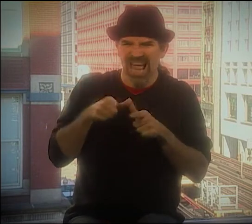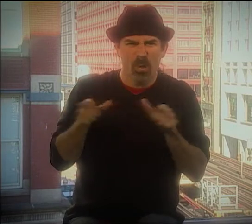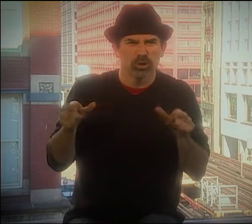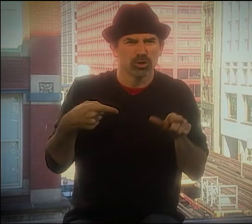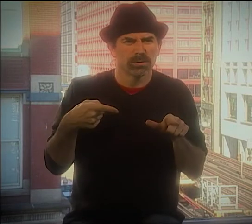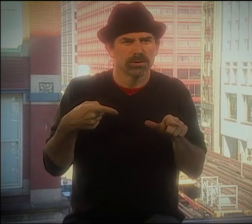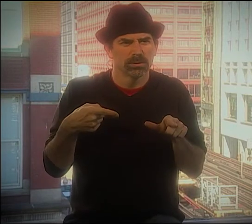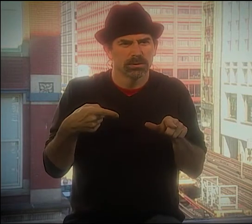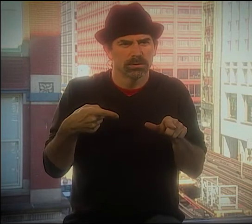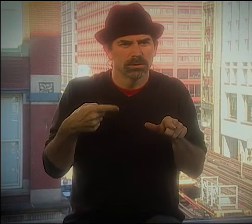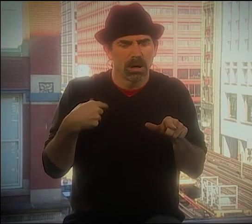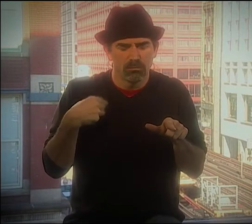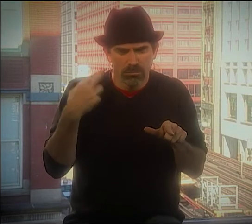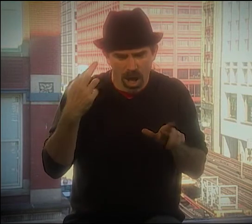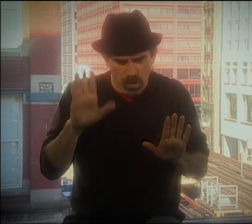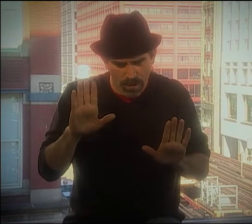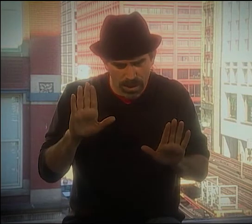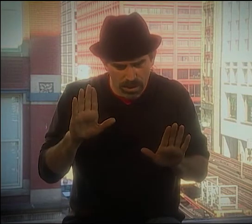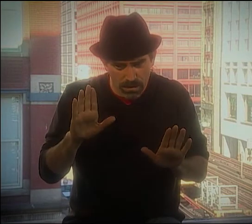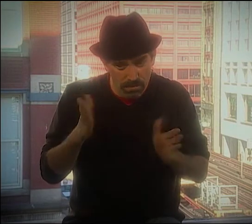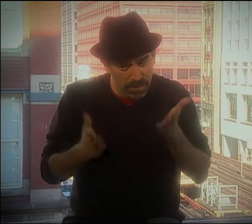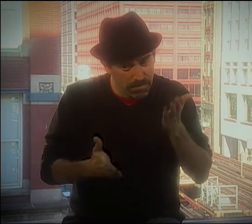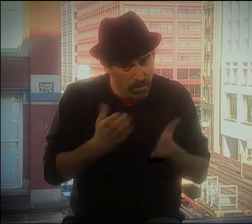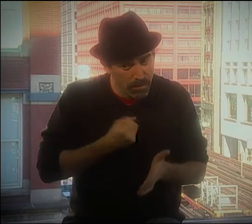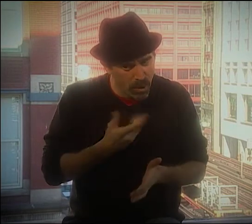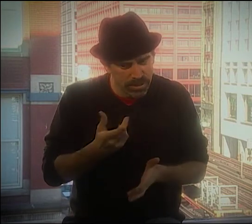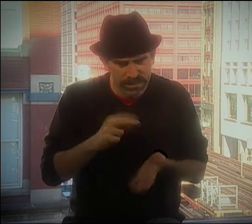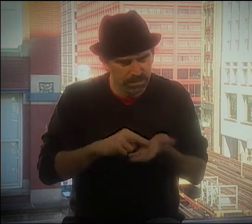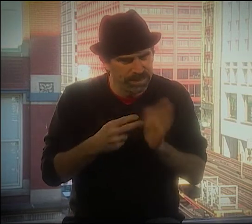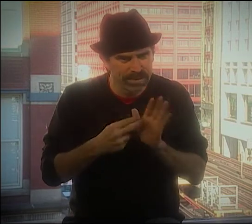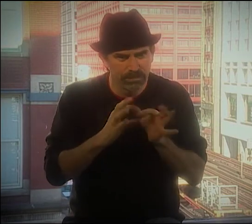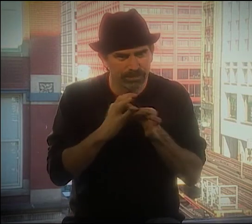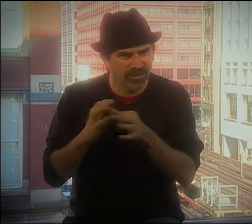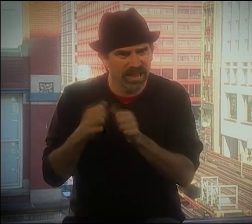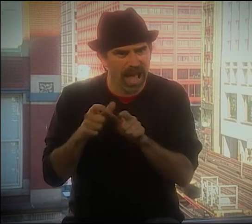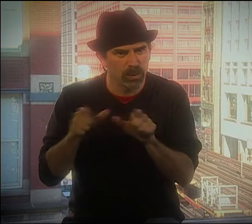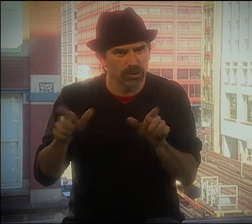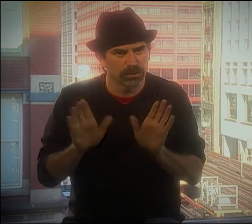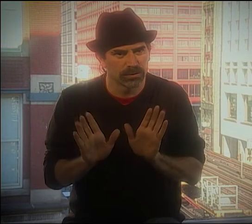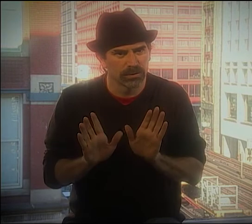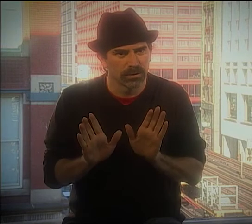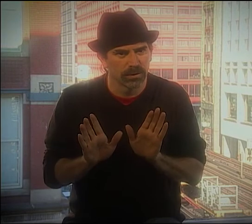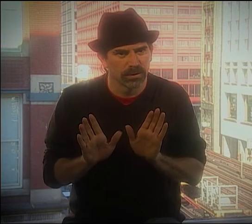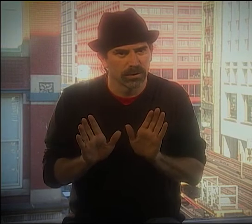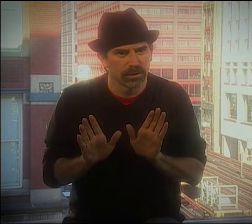I WENT, IN MY MIND, "THAT'S NOT LANGUAGE." THEN I THOUGHT TWICE. MAYBE POETRY DOESN'T HAVE TO